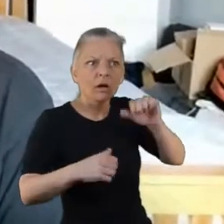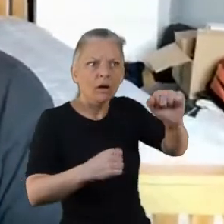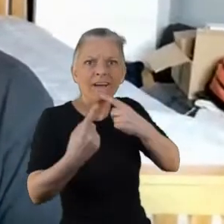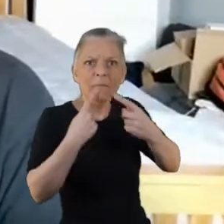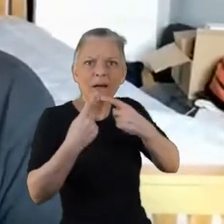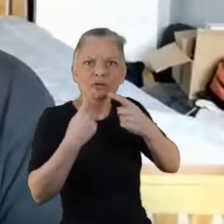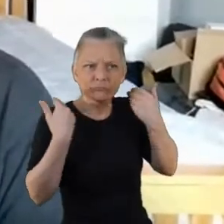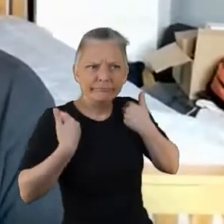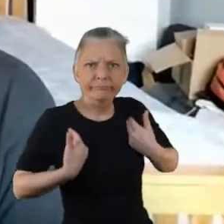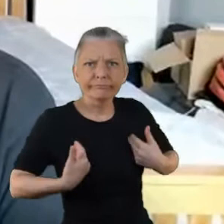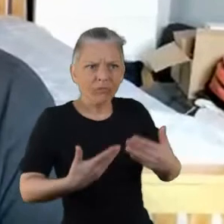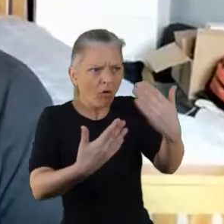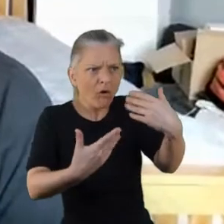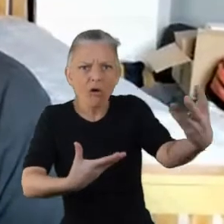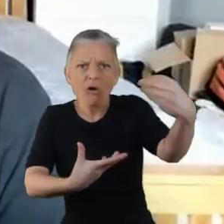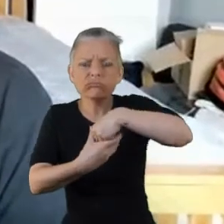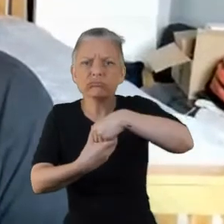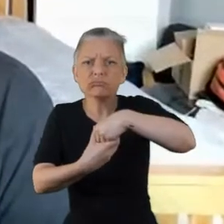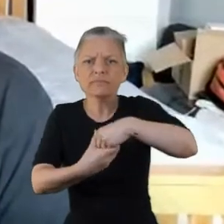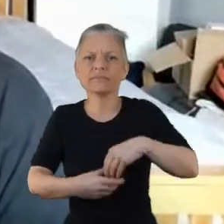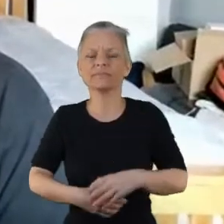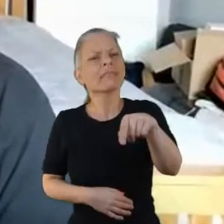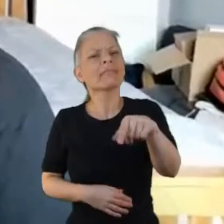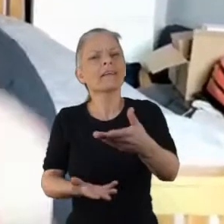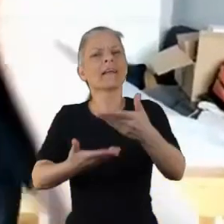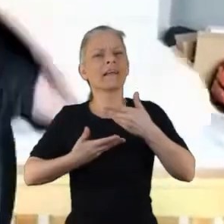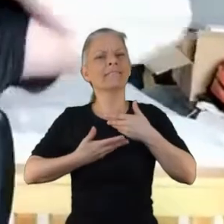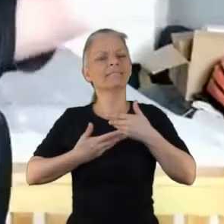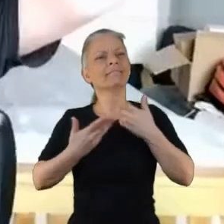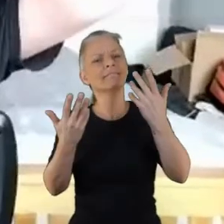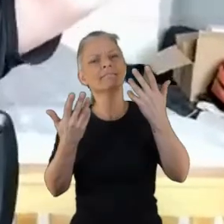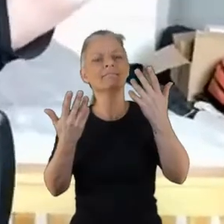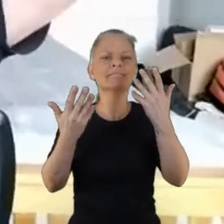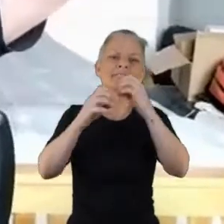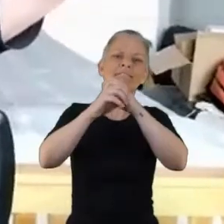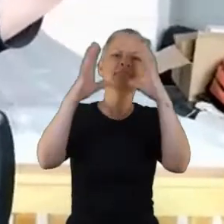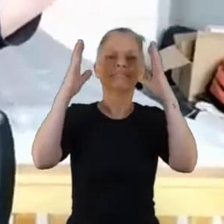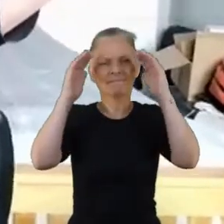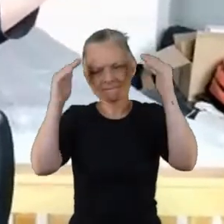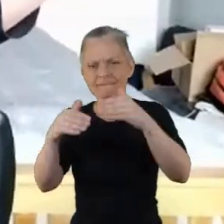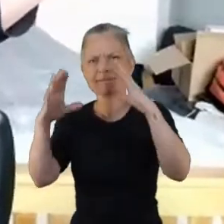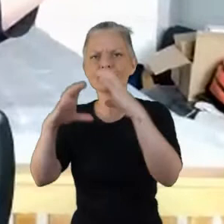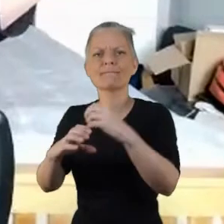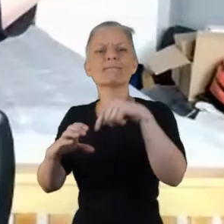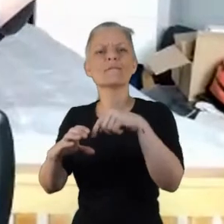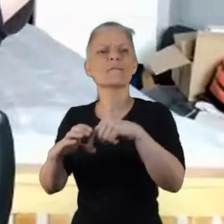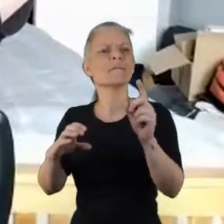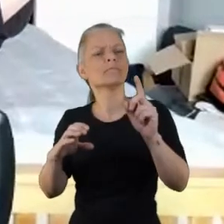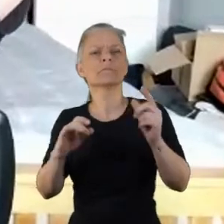And how you make it a lot better for an experience for a lot of people.